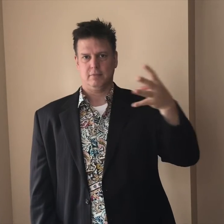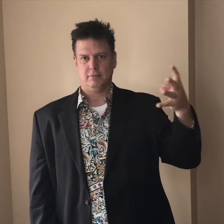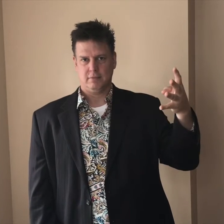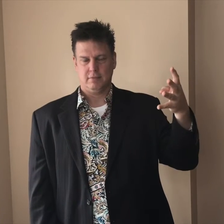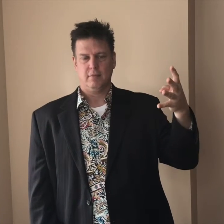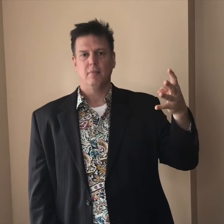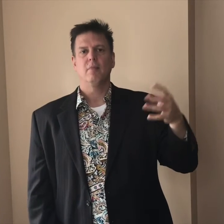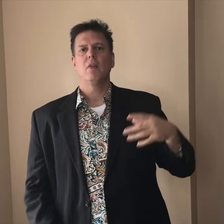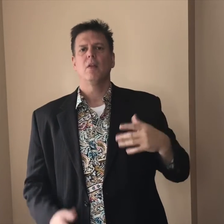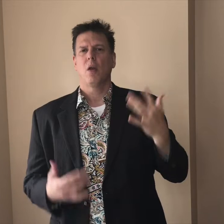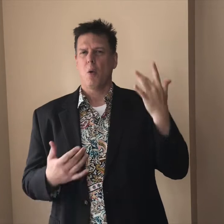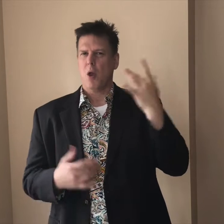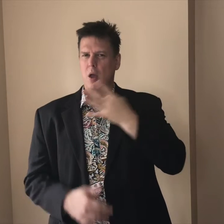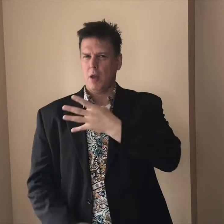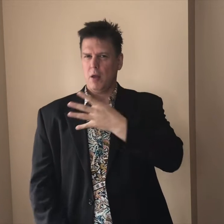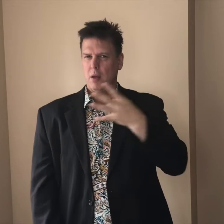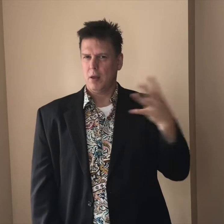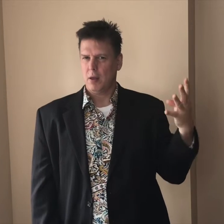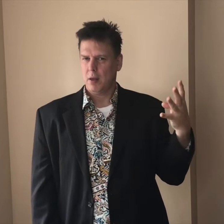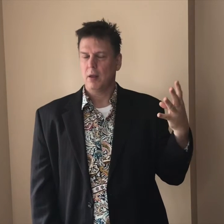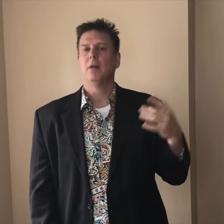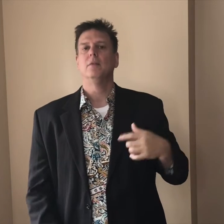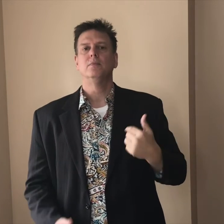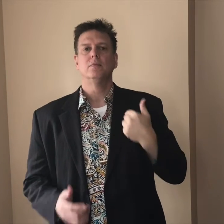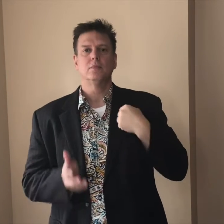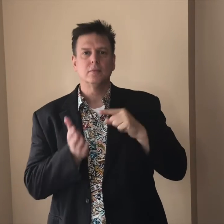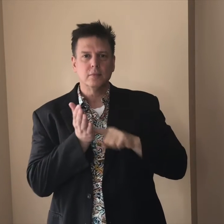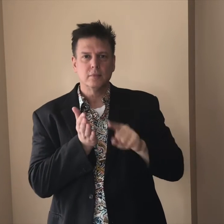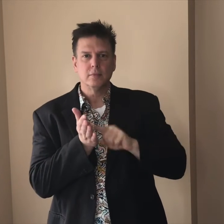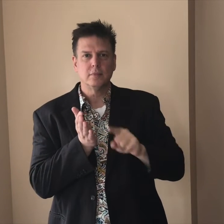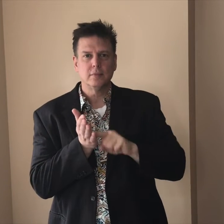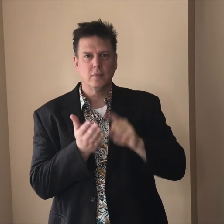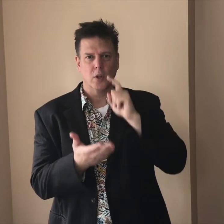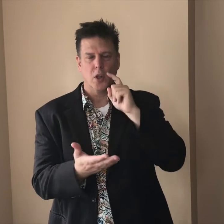Use four fingers to describe this and I'll explain why